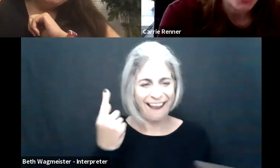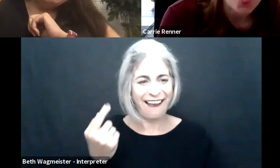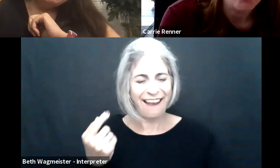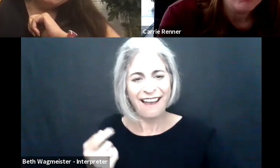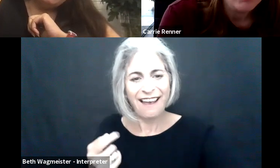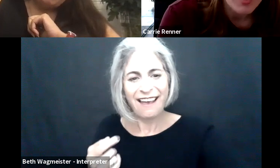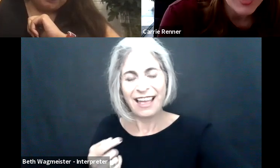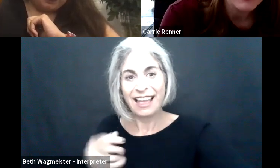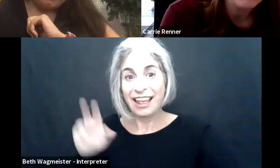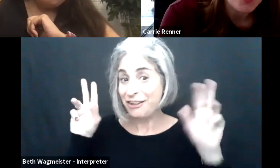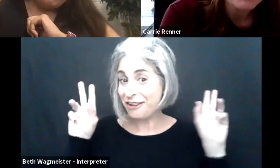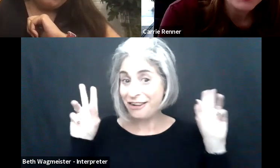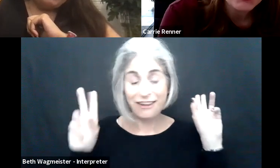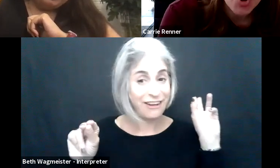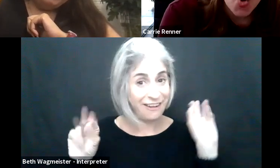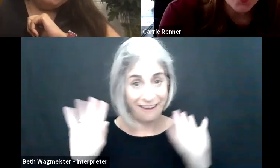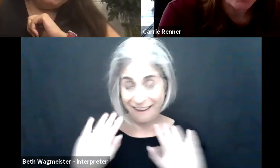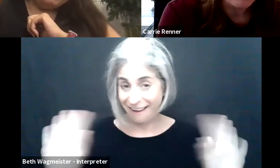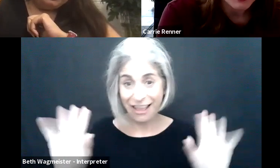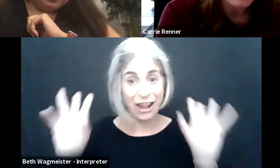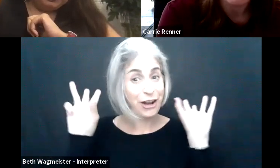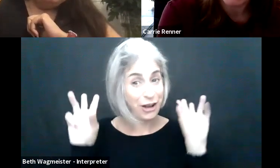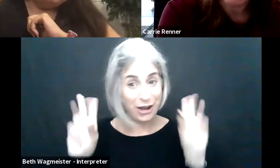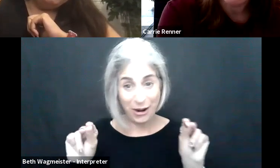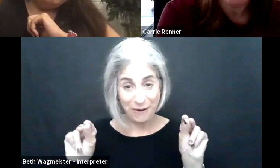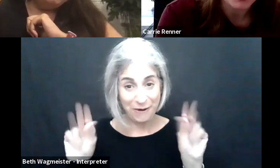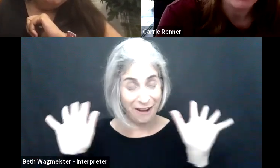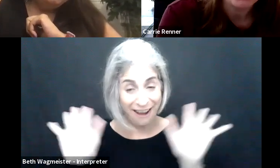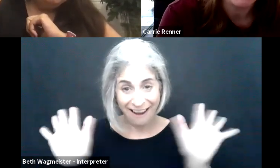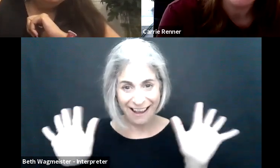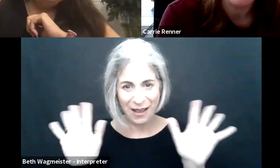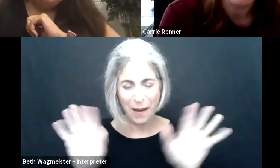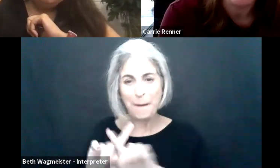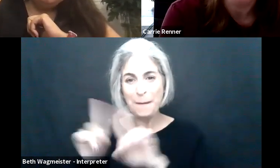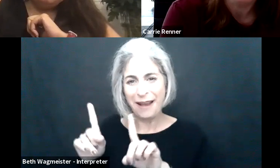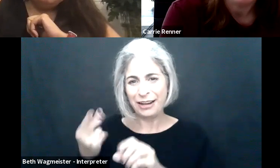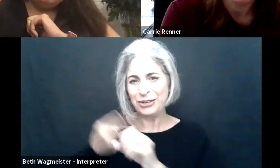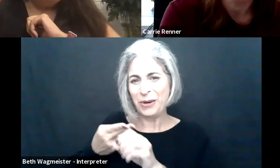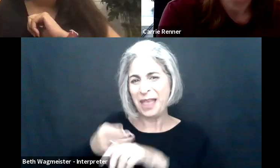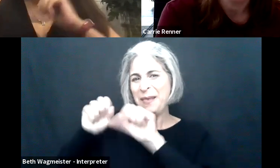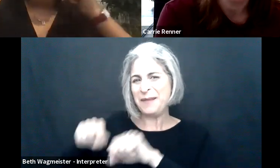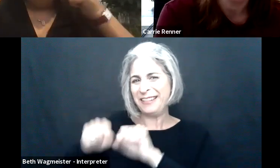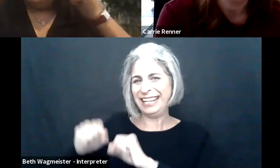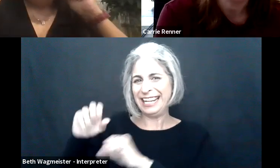Jenny: I see, Shilpi, you're looking for insider secrets.